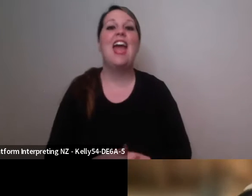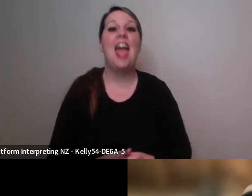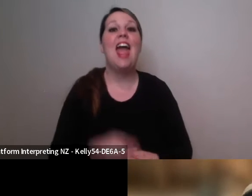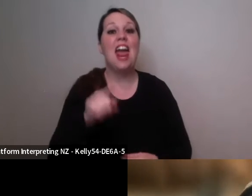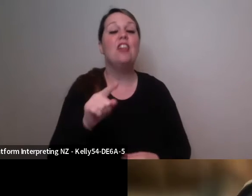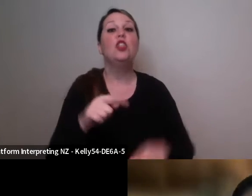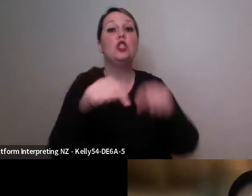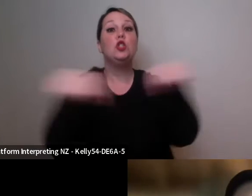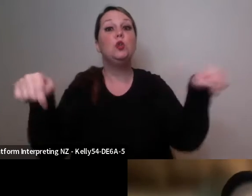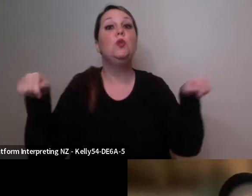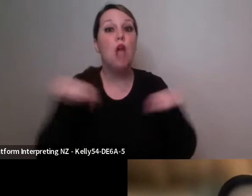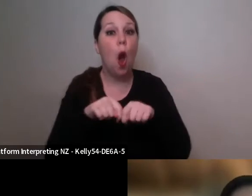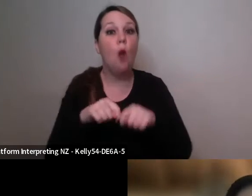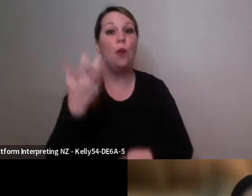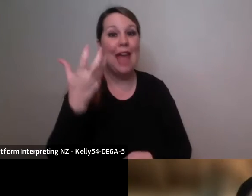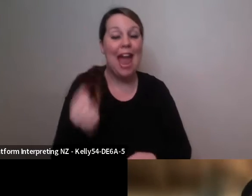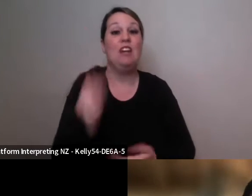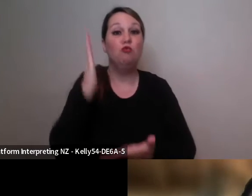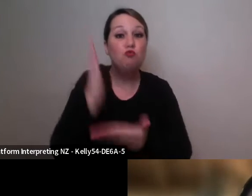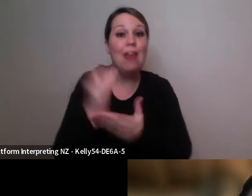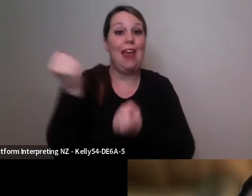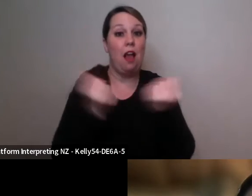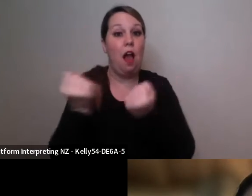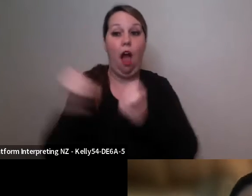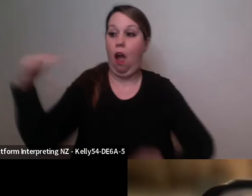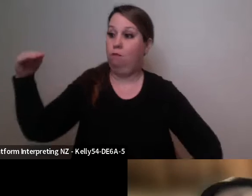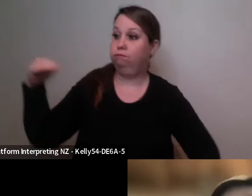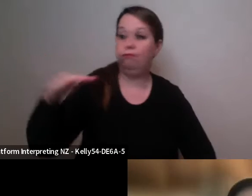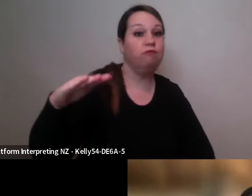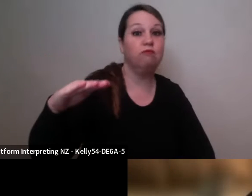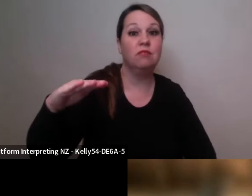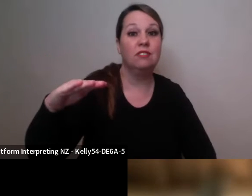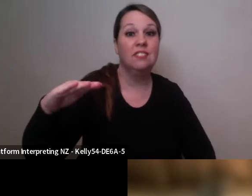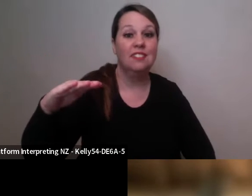were moving around and for me as a disabled performer I really love how I can work with different